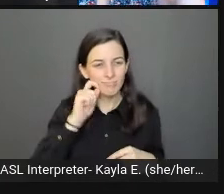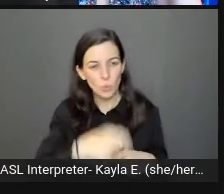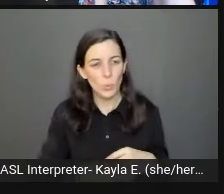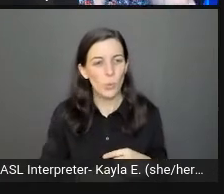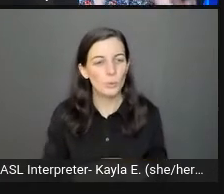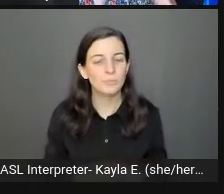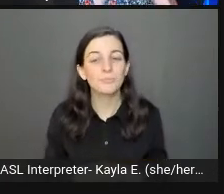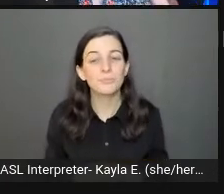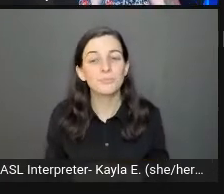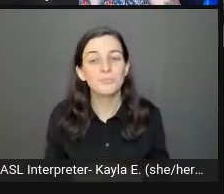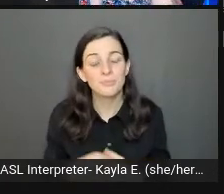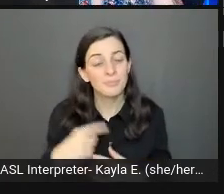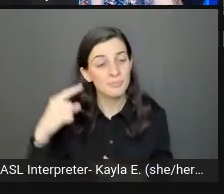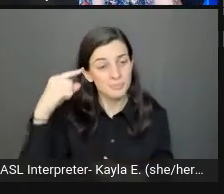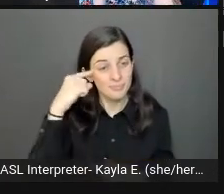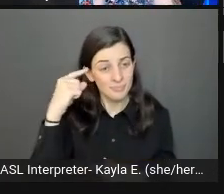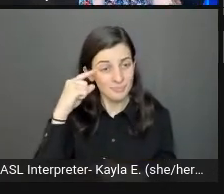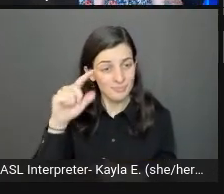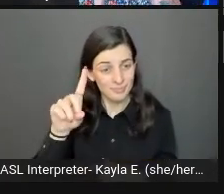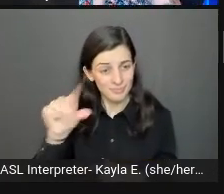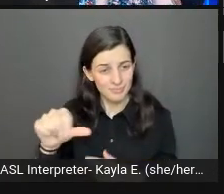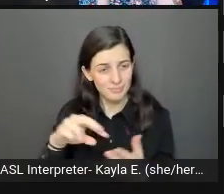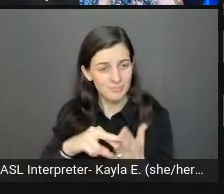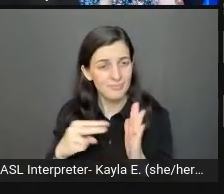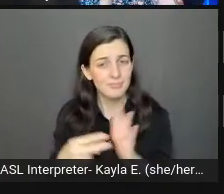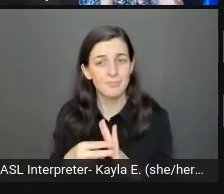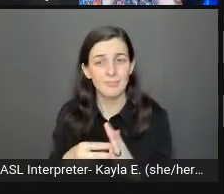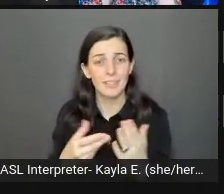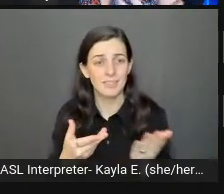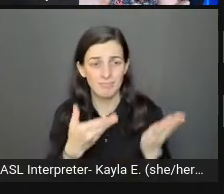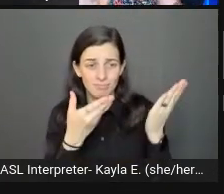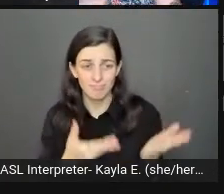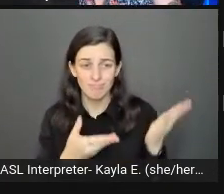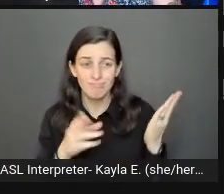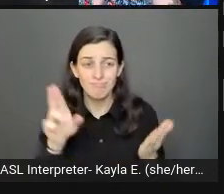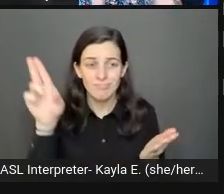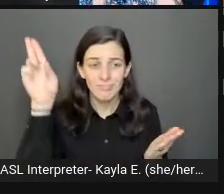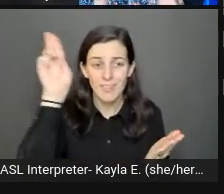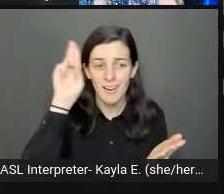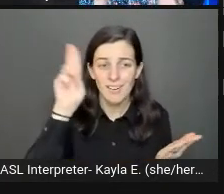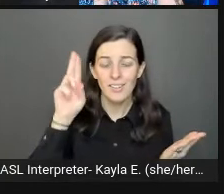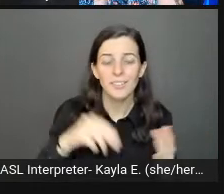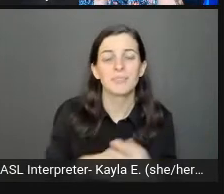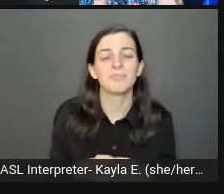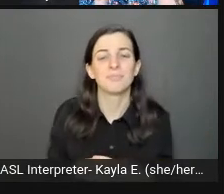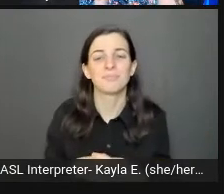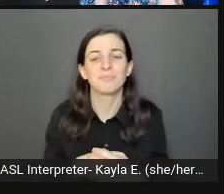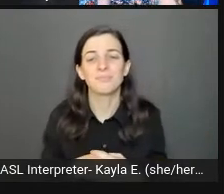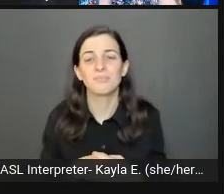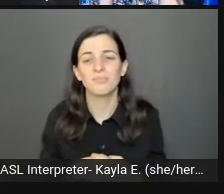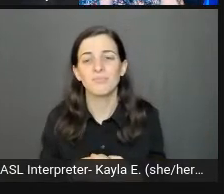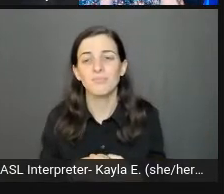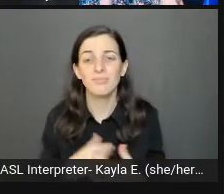about people that have intellectual disabilities, like my uncle. We're talking about people that have neurodivergence,